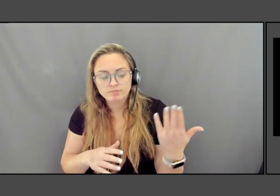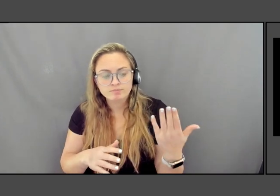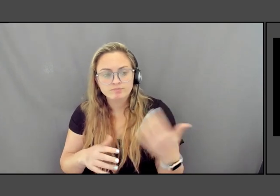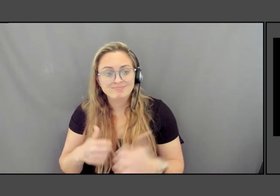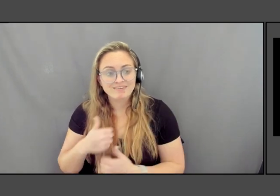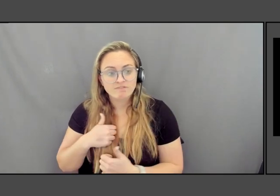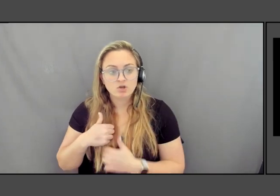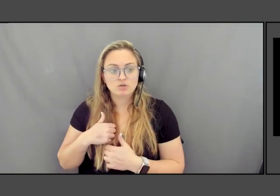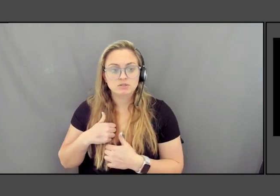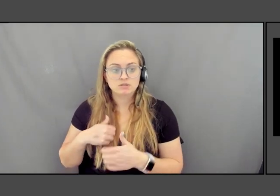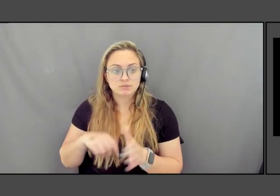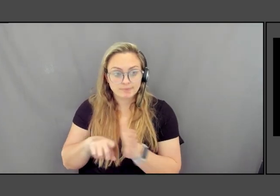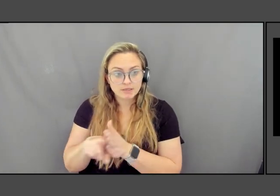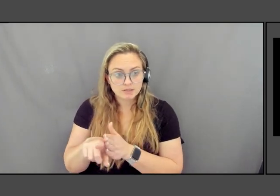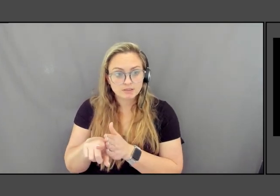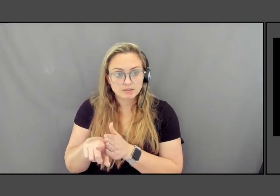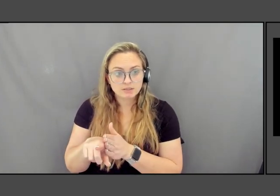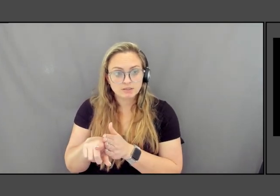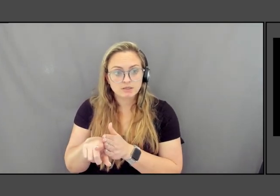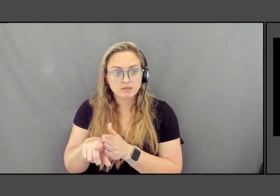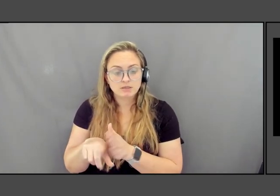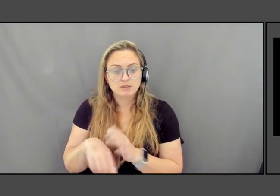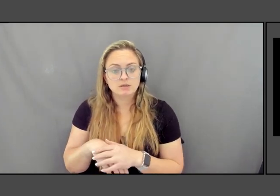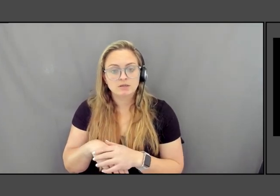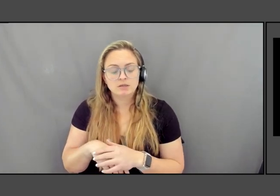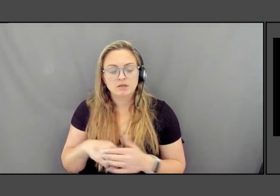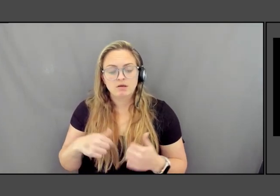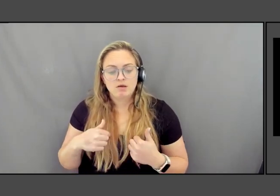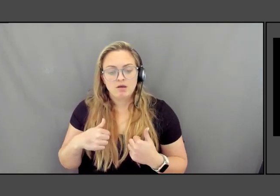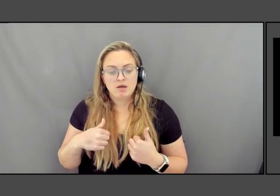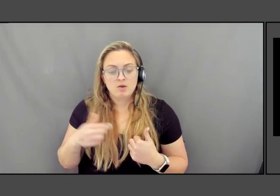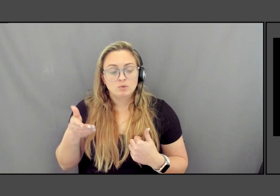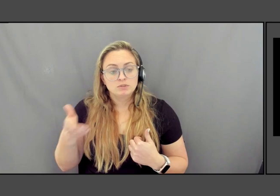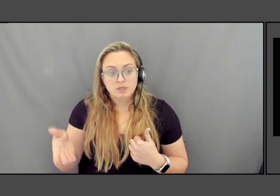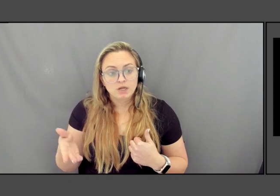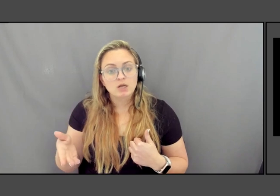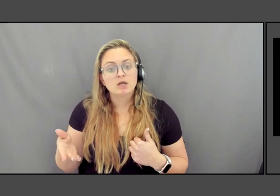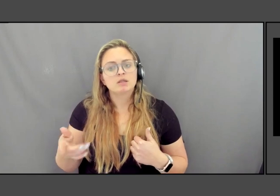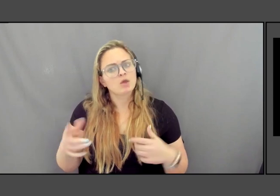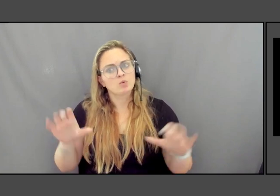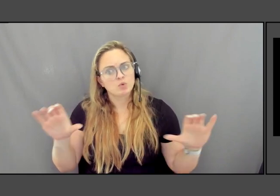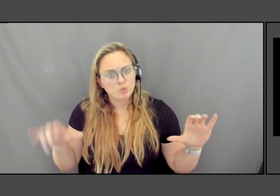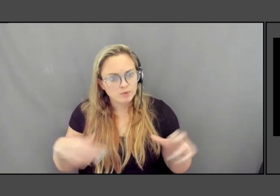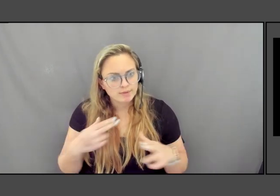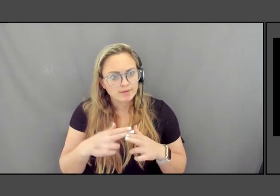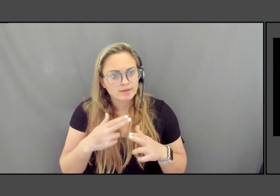And as I was there, they were inscribing the names of the students